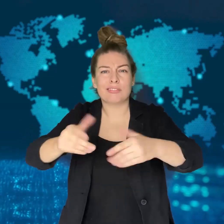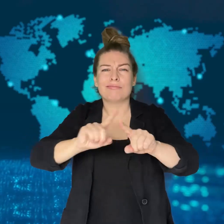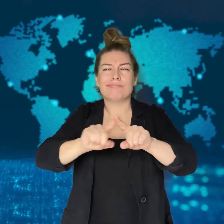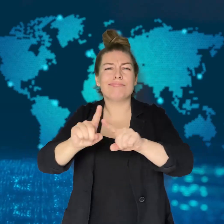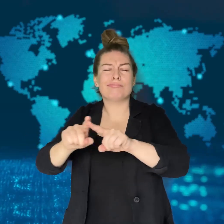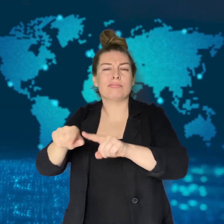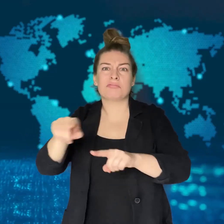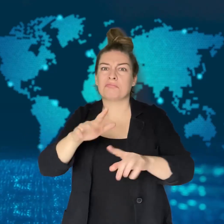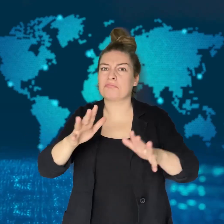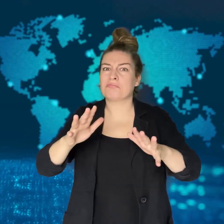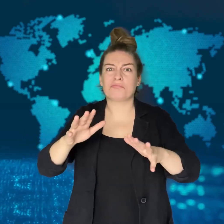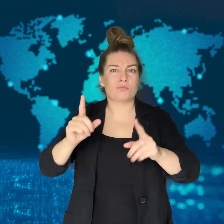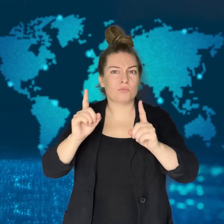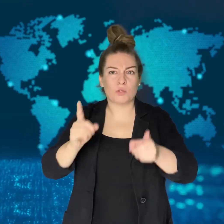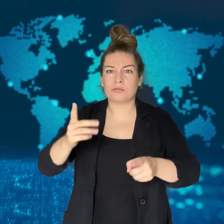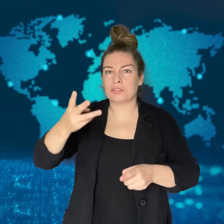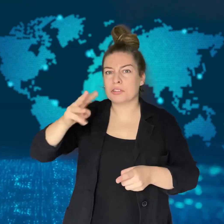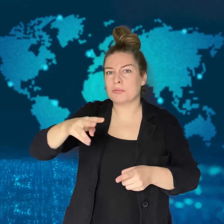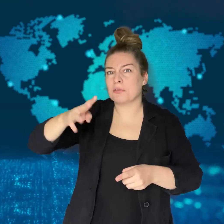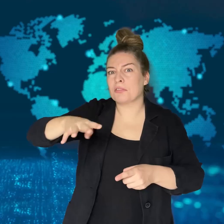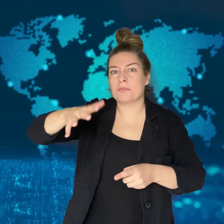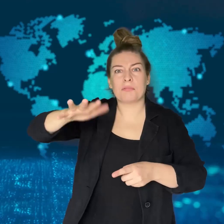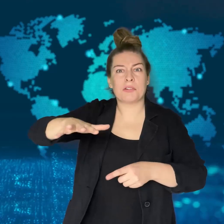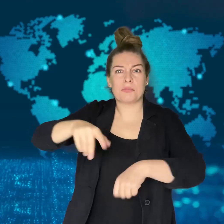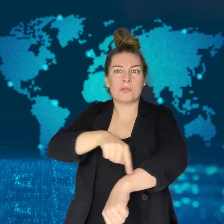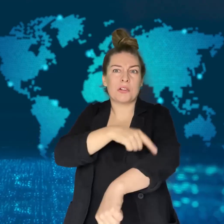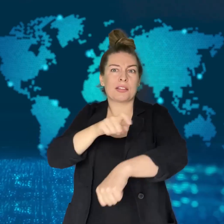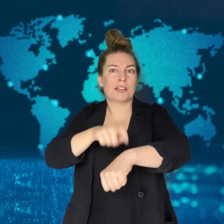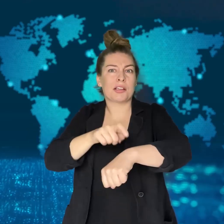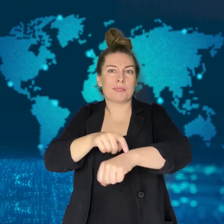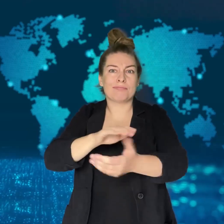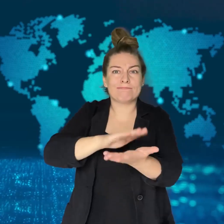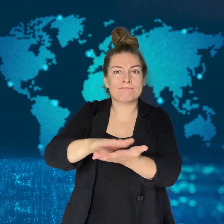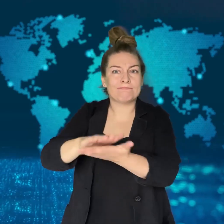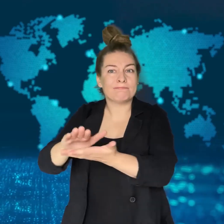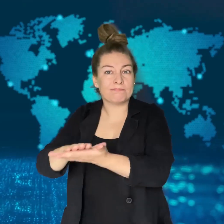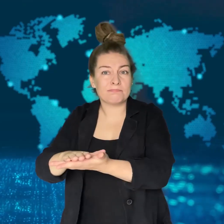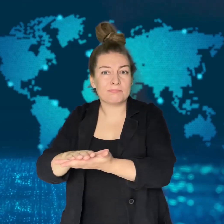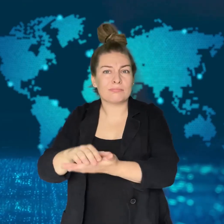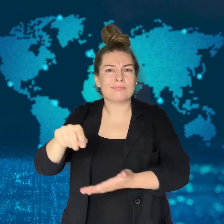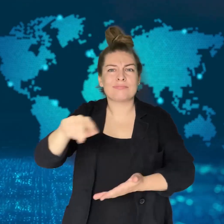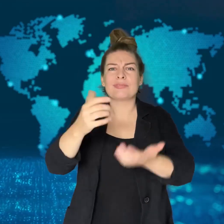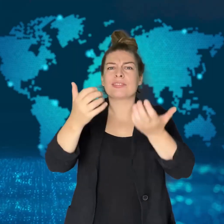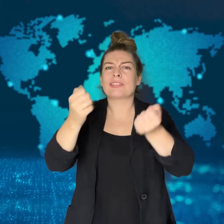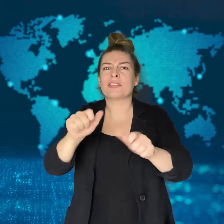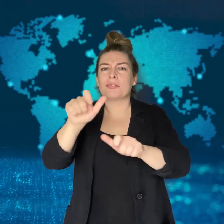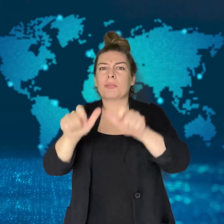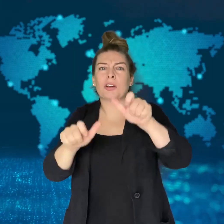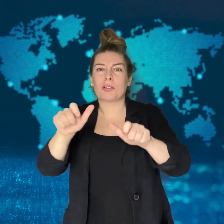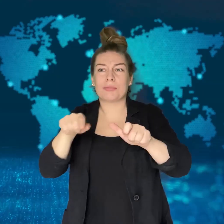Food and water are being airlifted to those who are stranded.